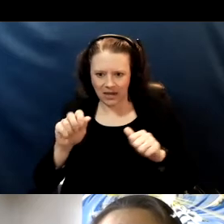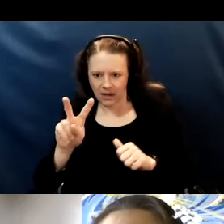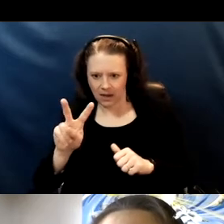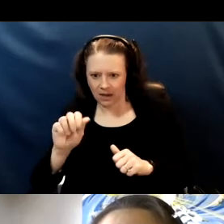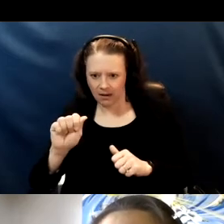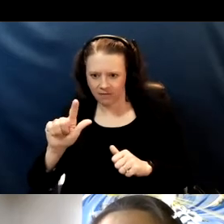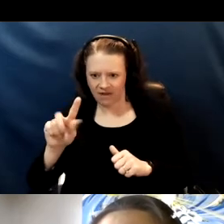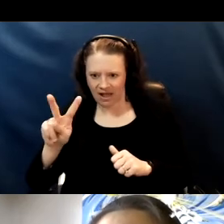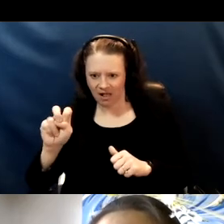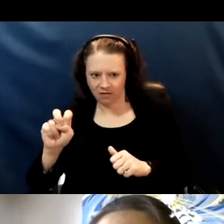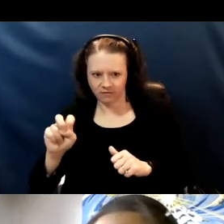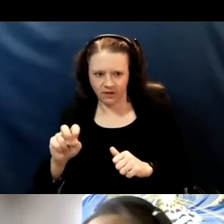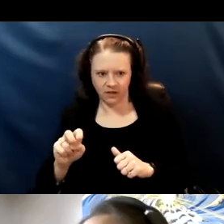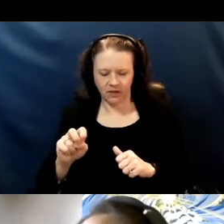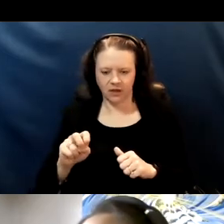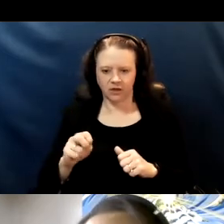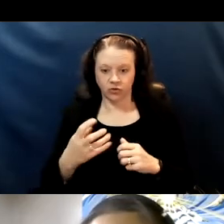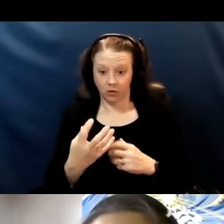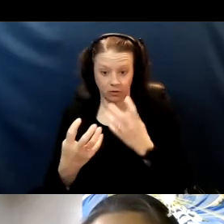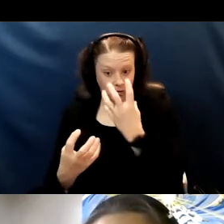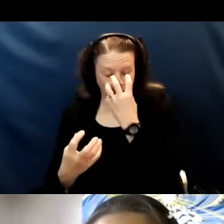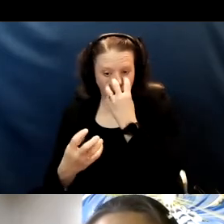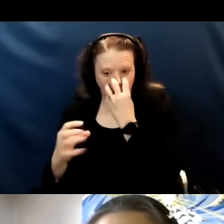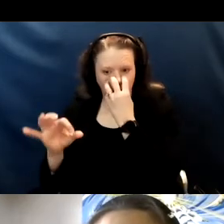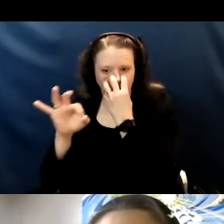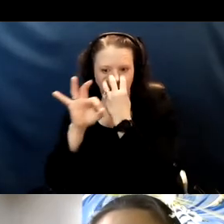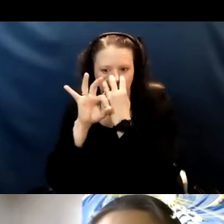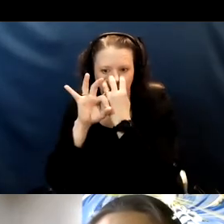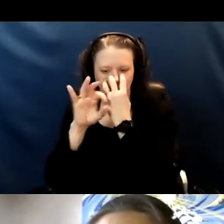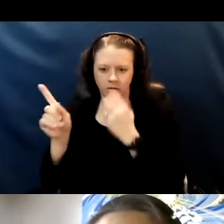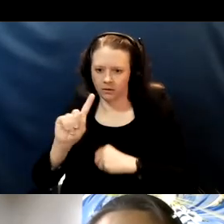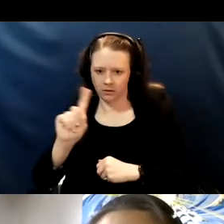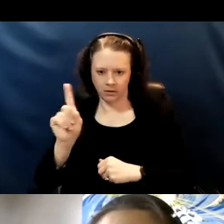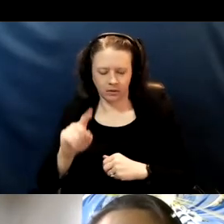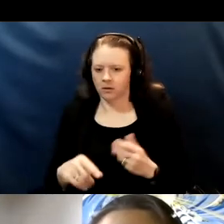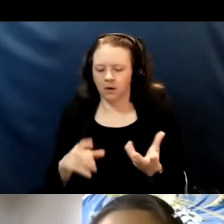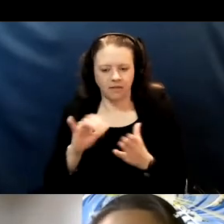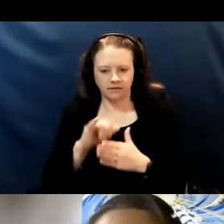These on the right are made to protect us from smoke they are not good for the pandemic